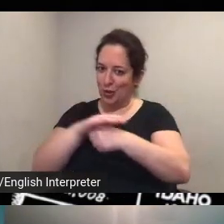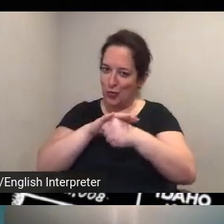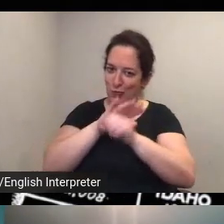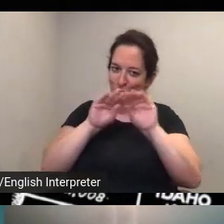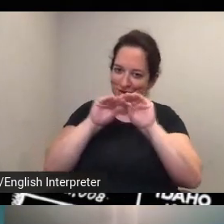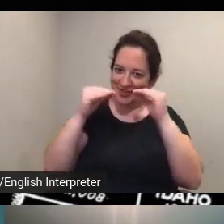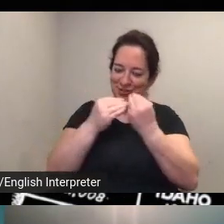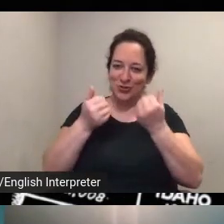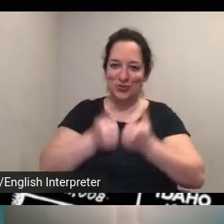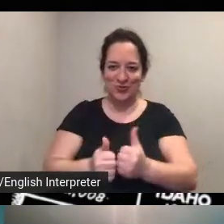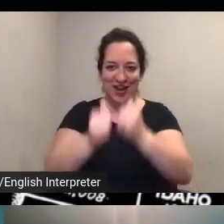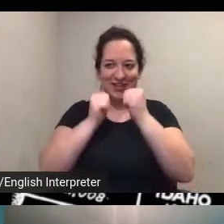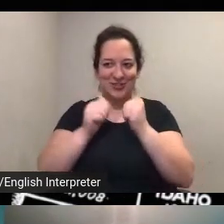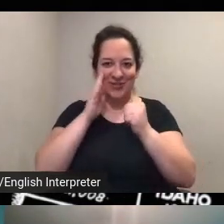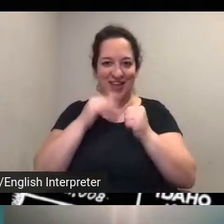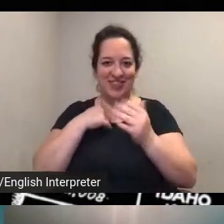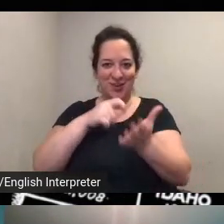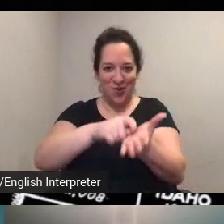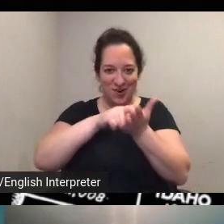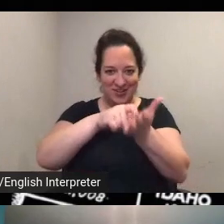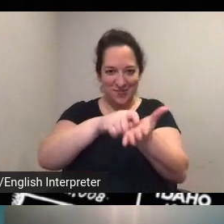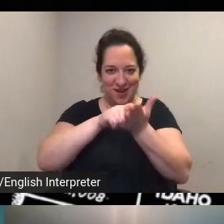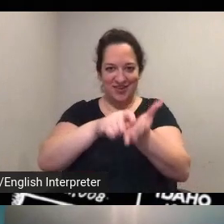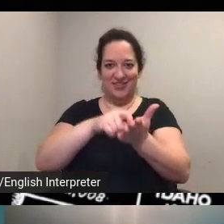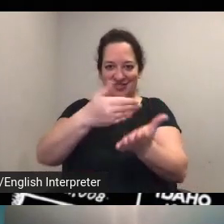um get those correspondence but at least get those people